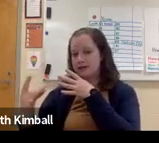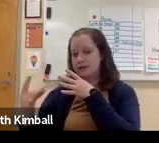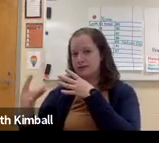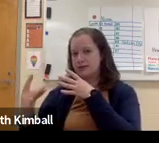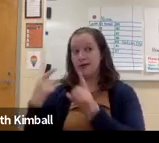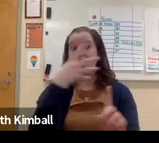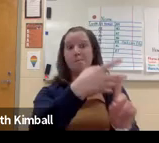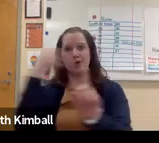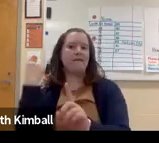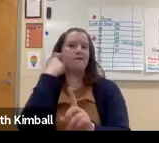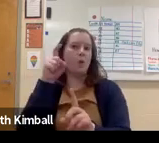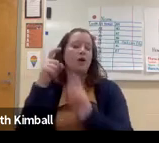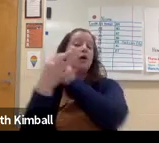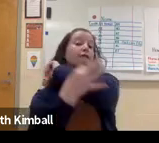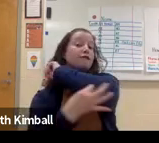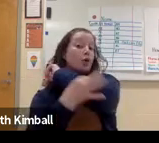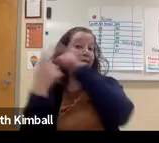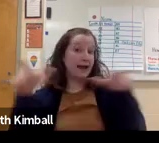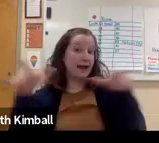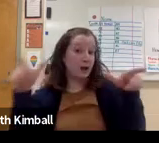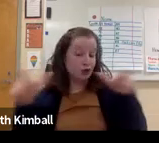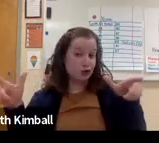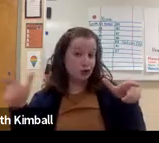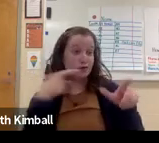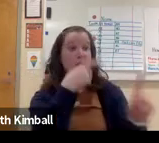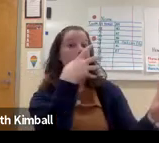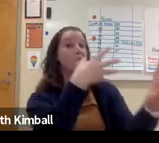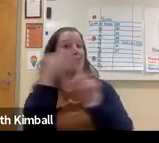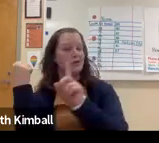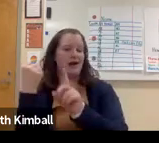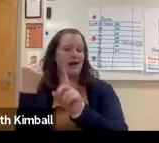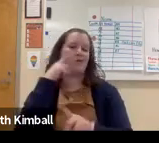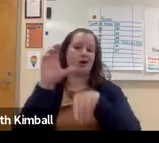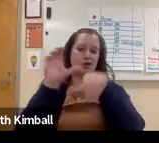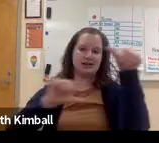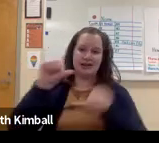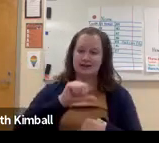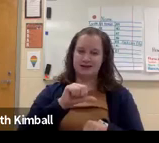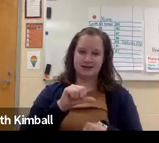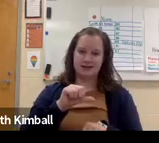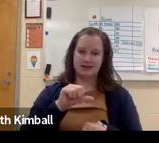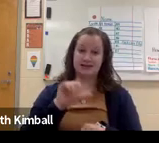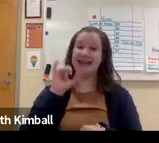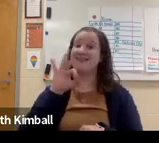get pulled out for elective classes or, for example, foreign language--